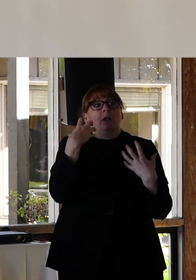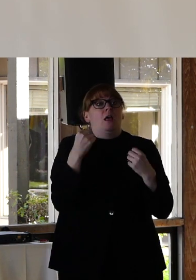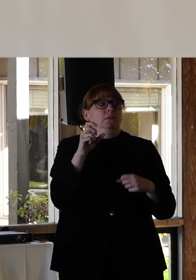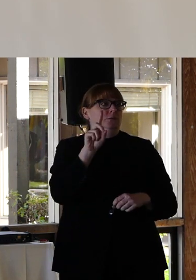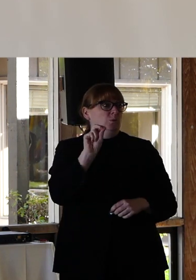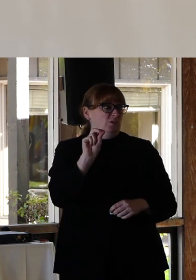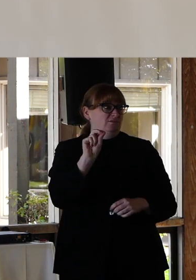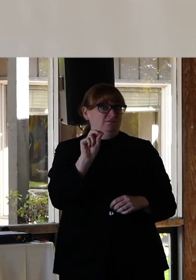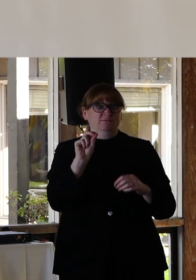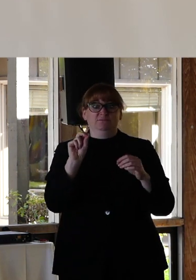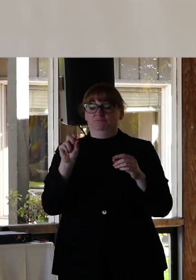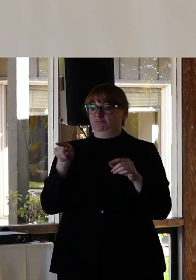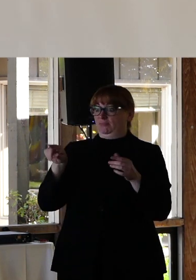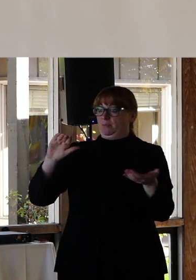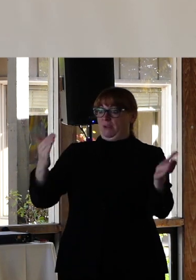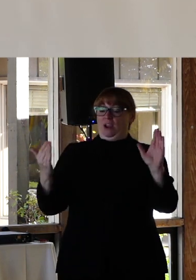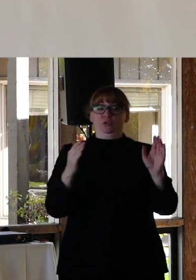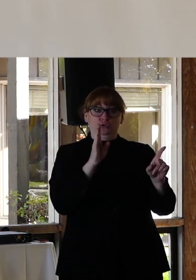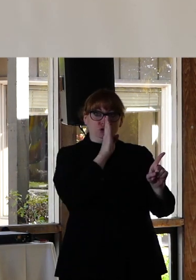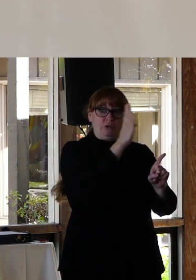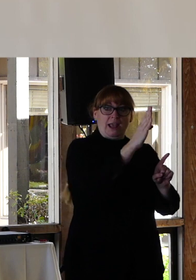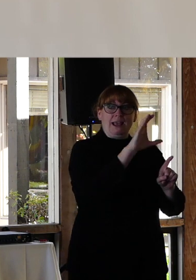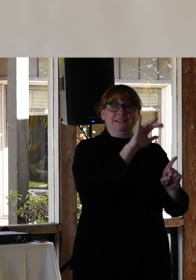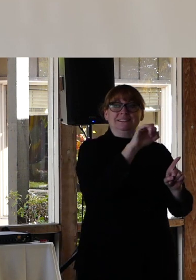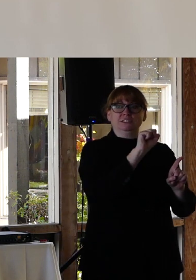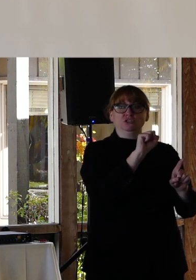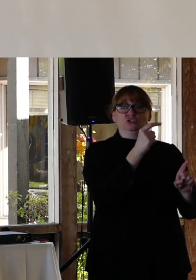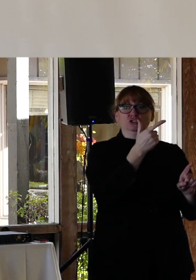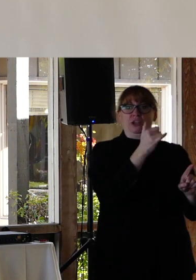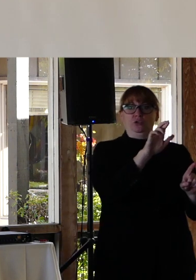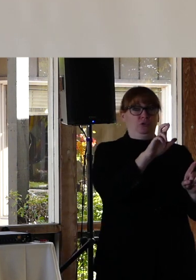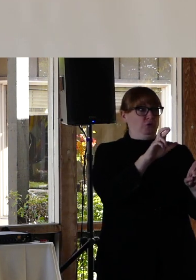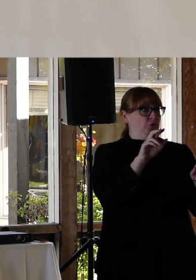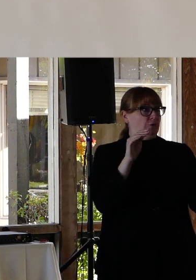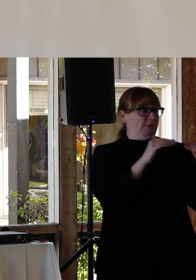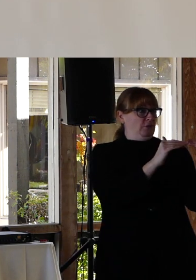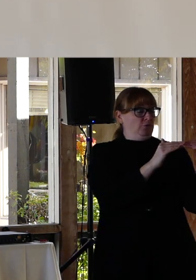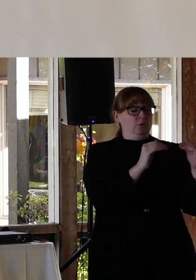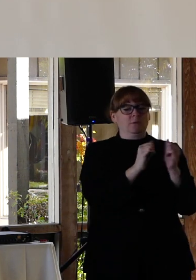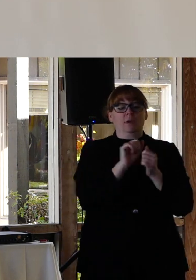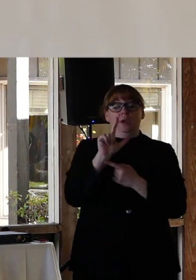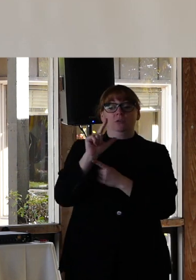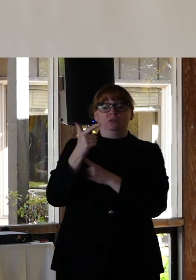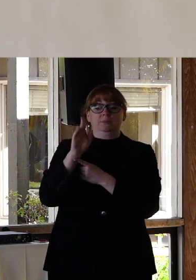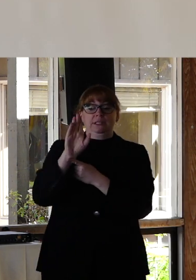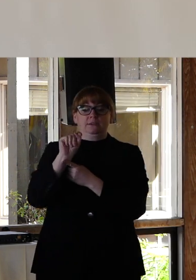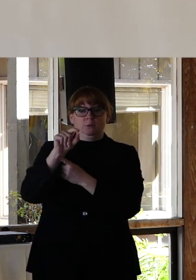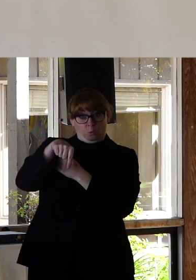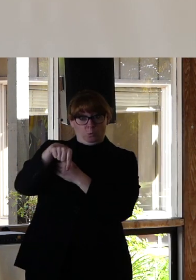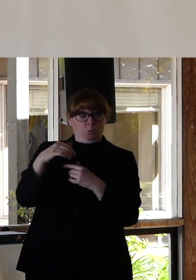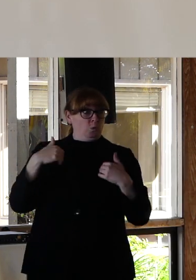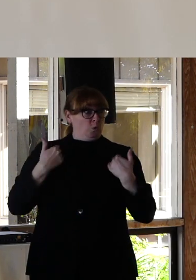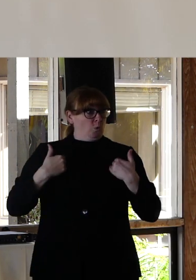health disorder than their straight and cisgender peers. LGBTQ youth are